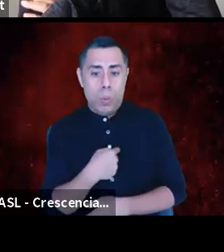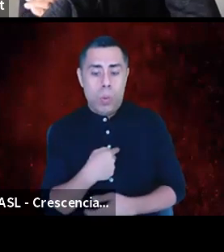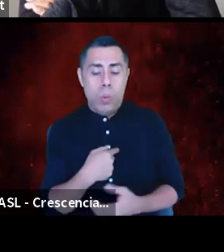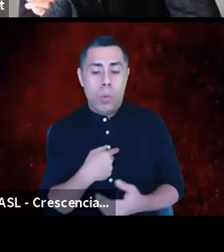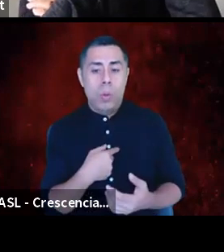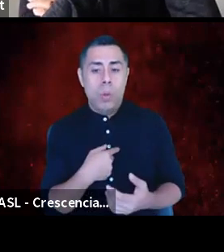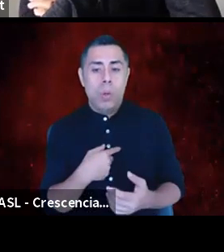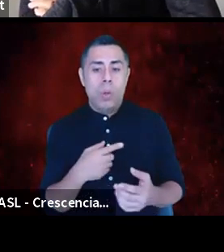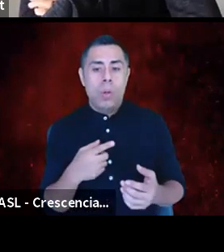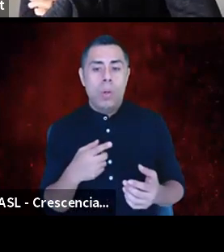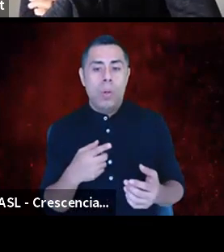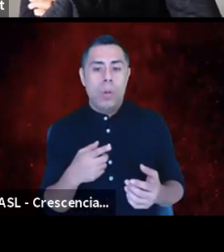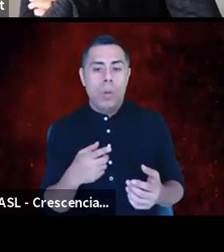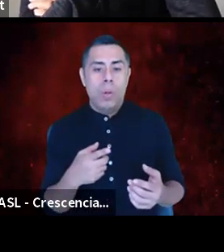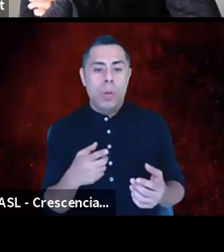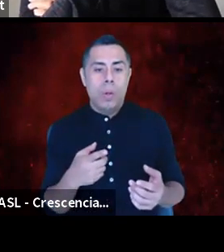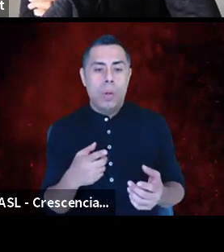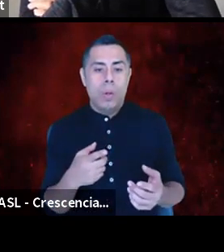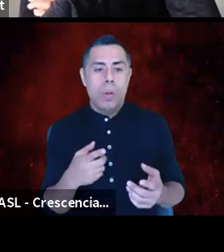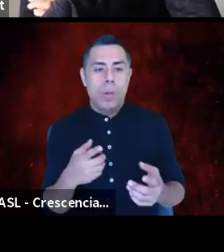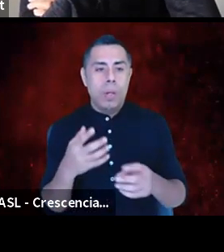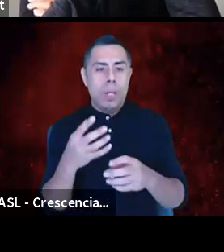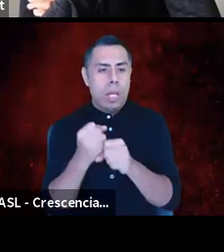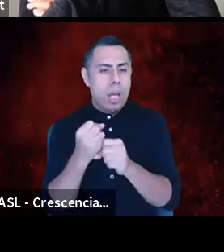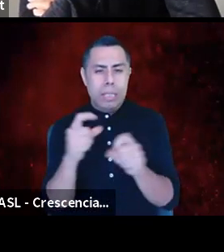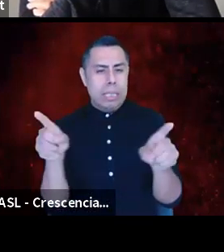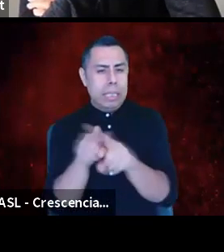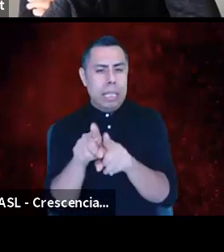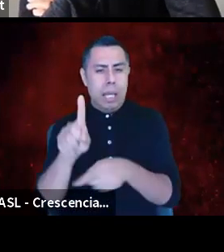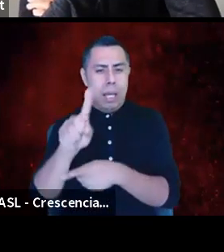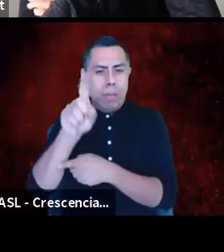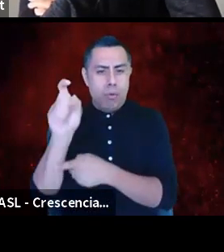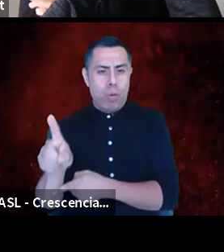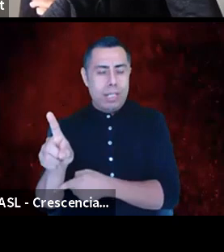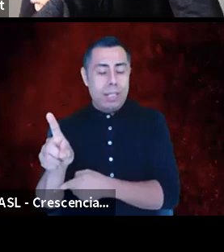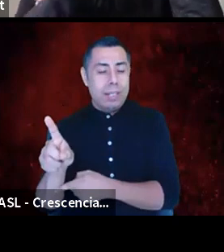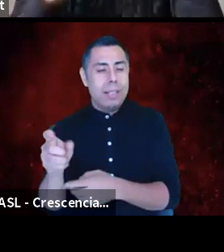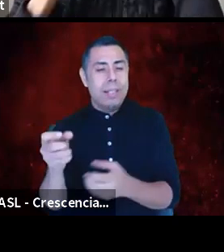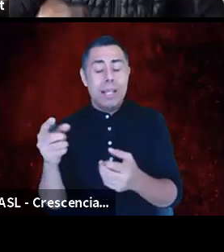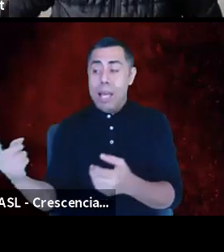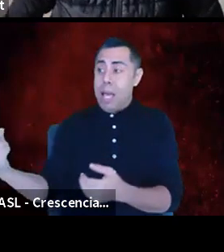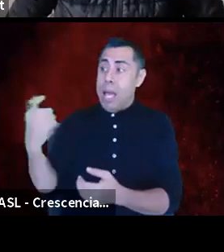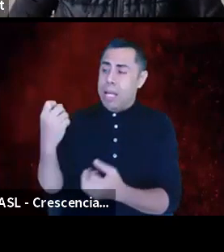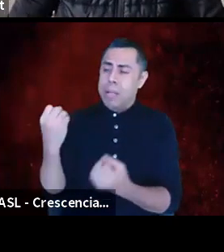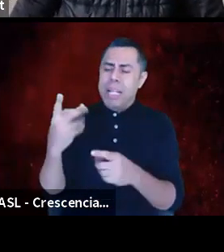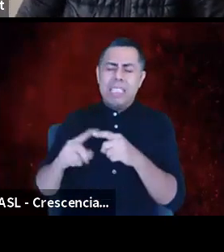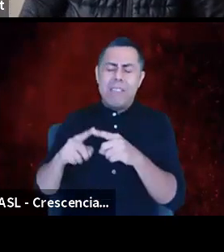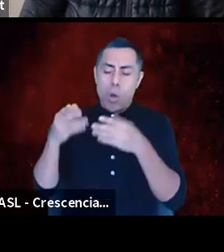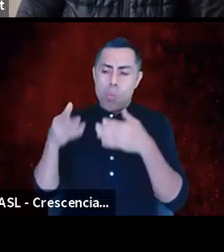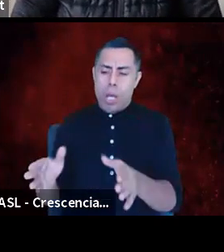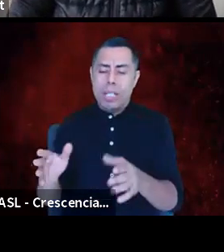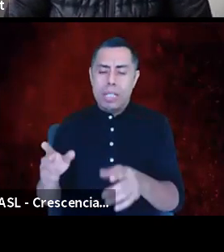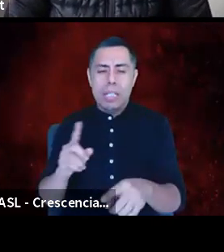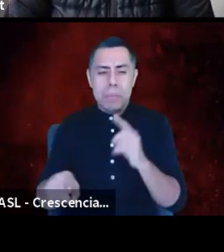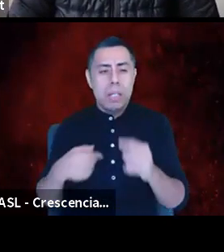phrased in many different ways this one question that I, we've decided is maybe just a good closing thought